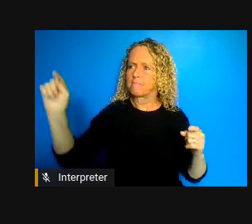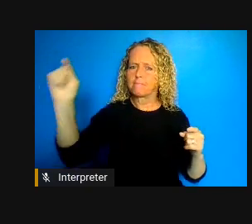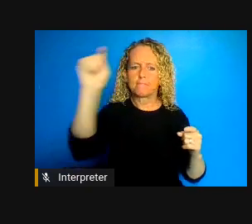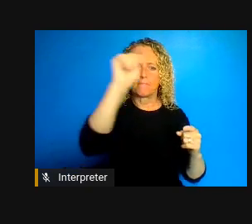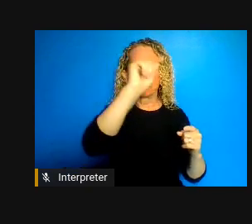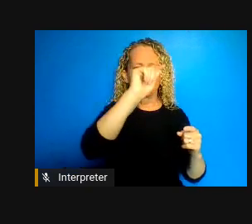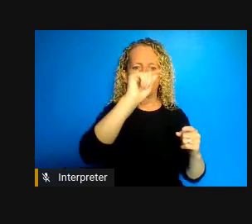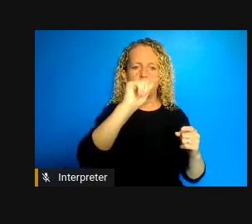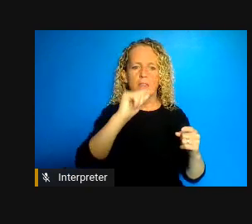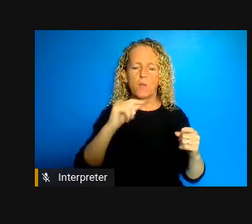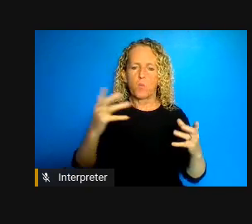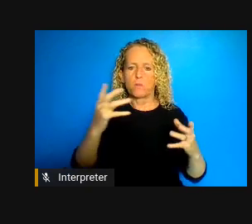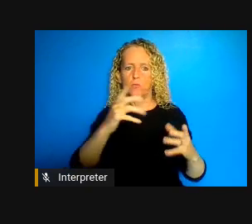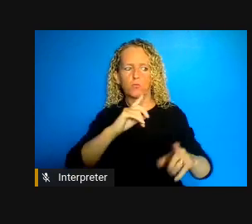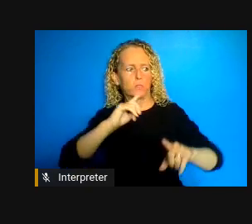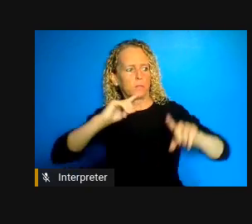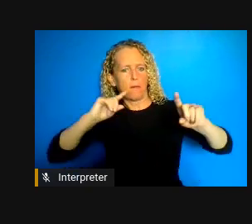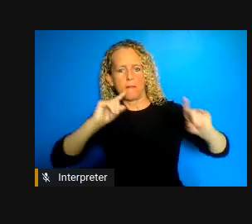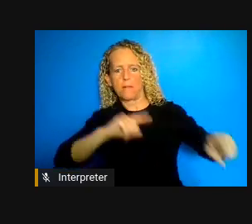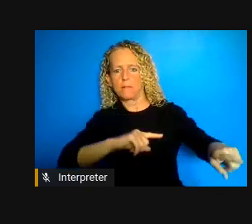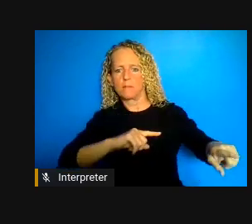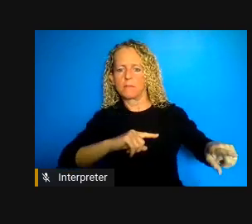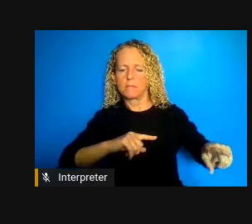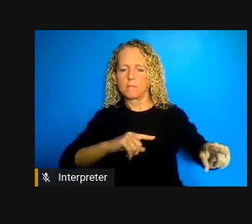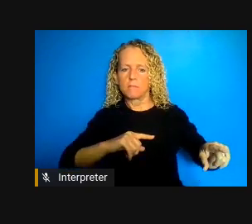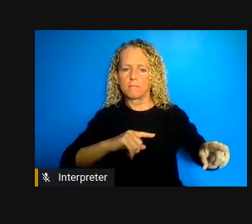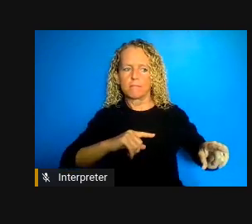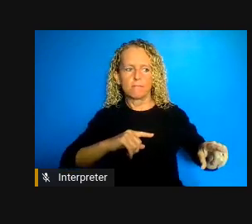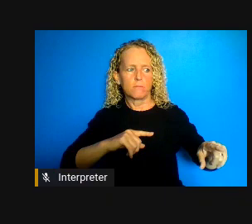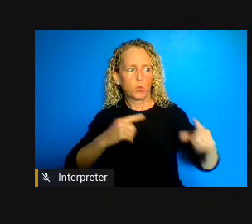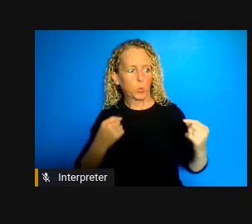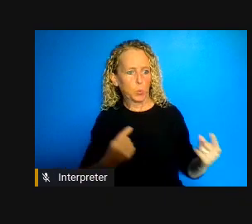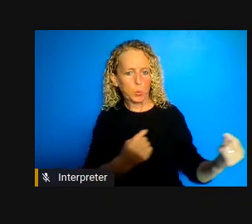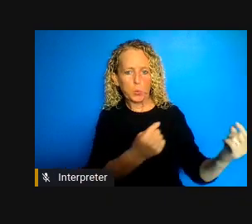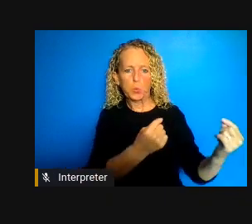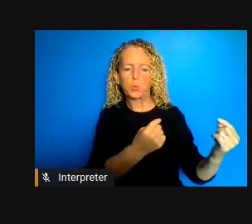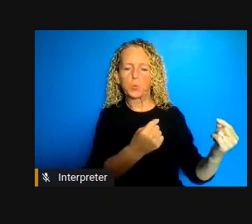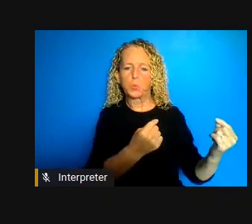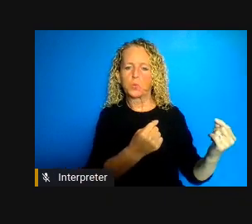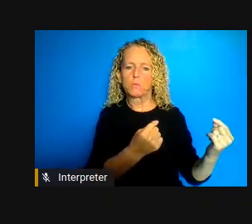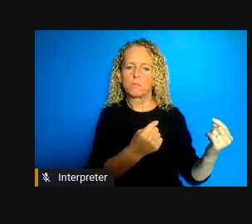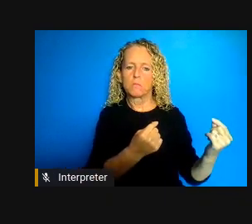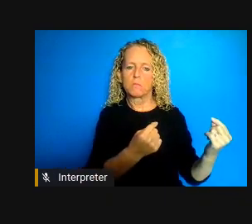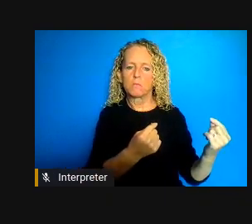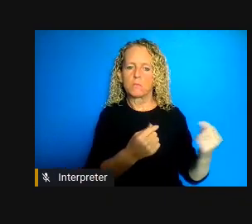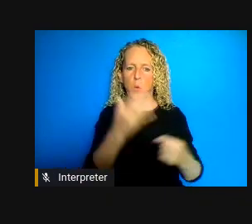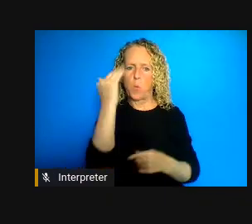emergency that we knew was imminent and then was right you know we were in the